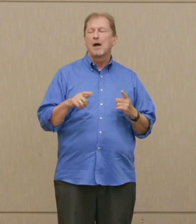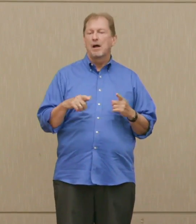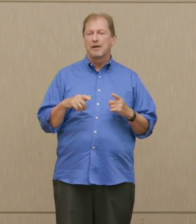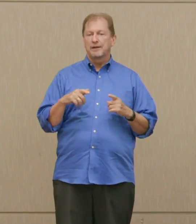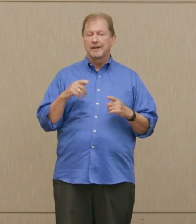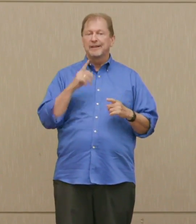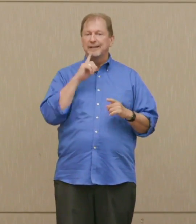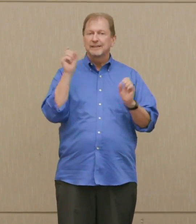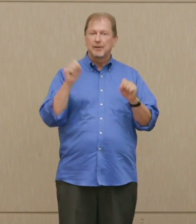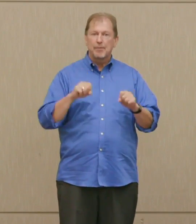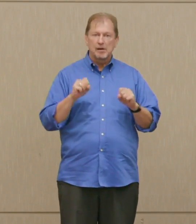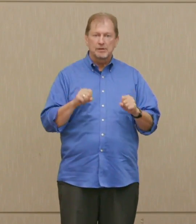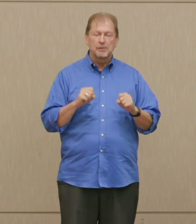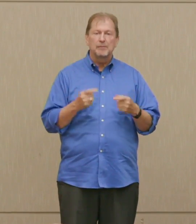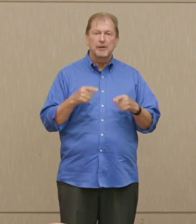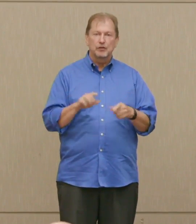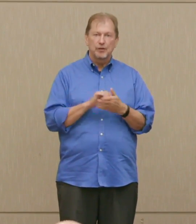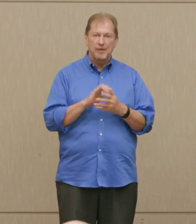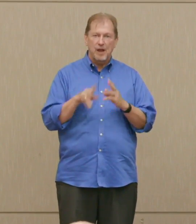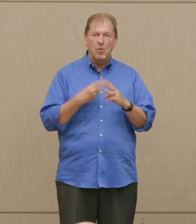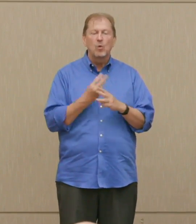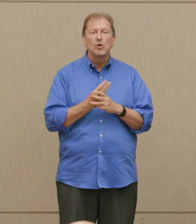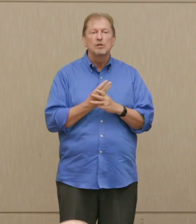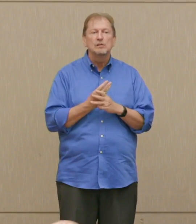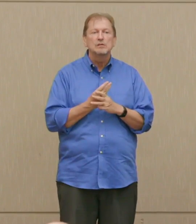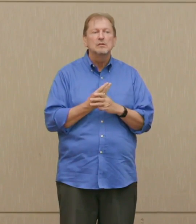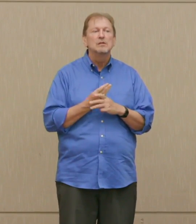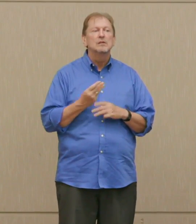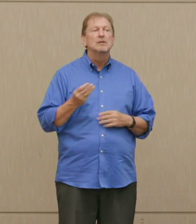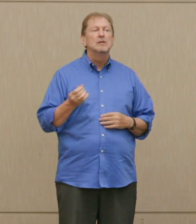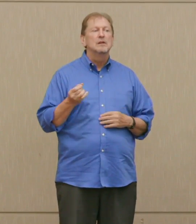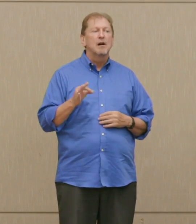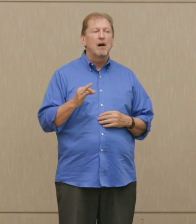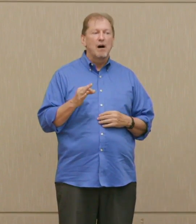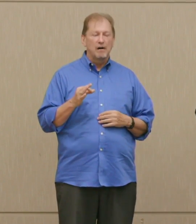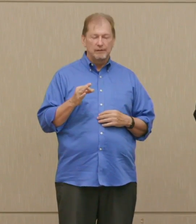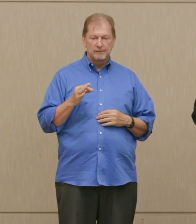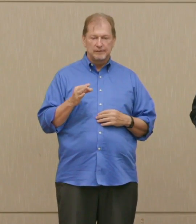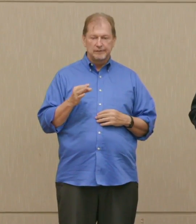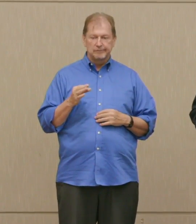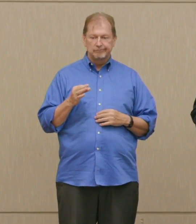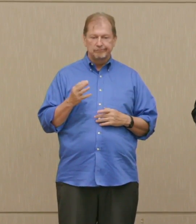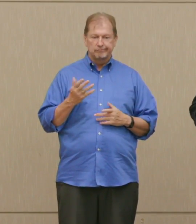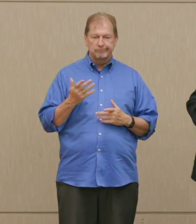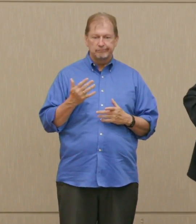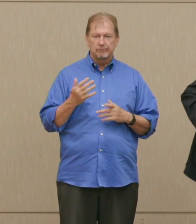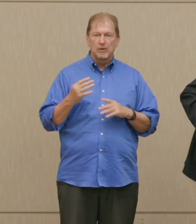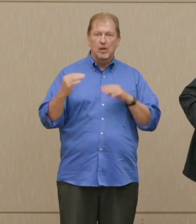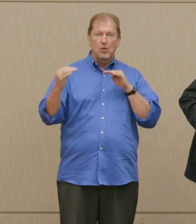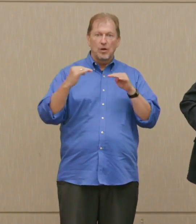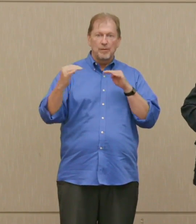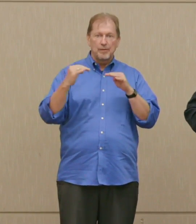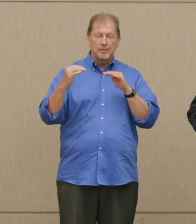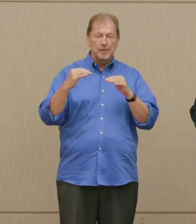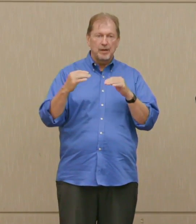is it possible that in that world armed conflict might be higher, it's a possibility, without